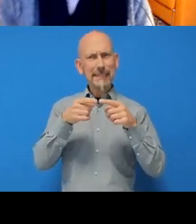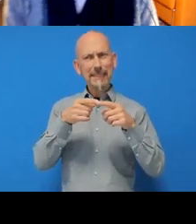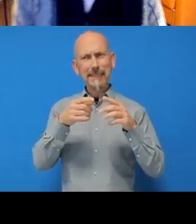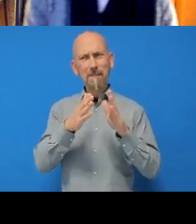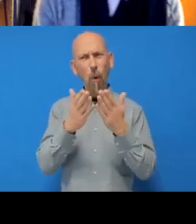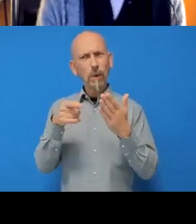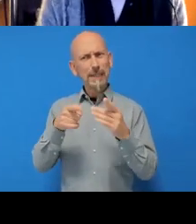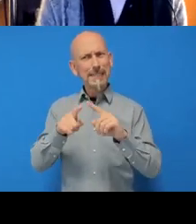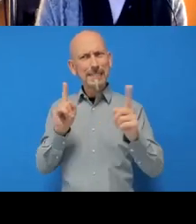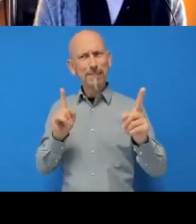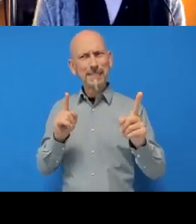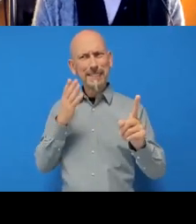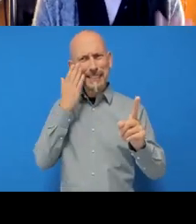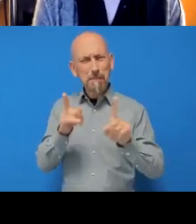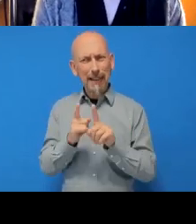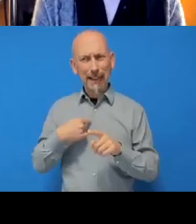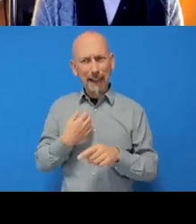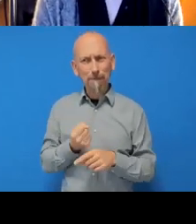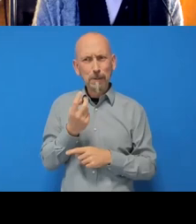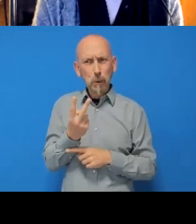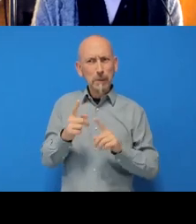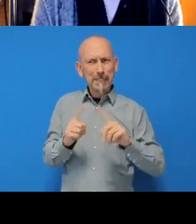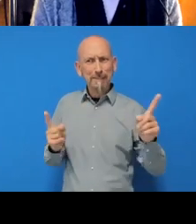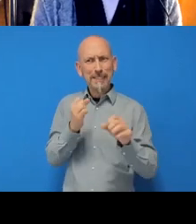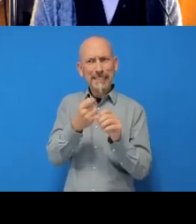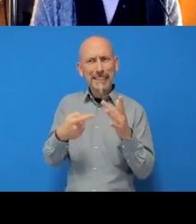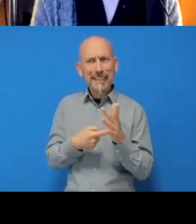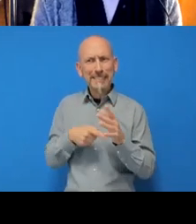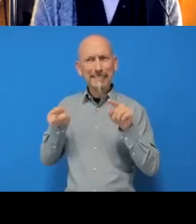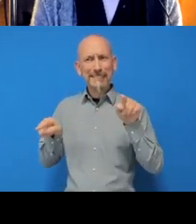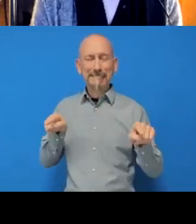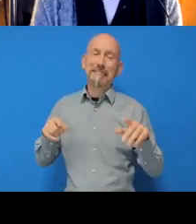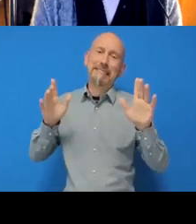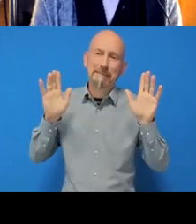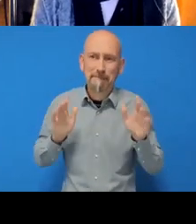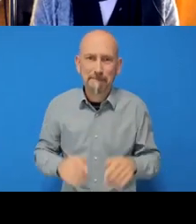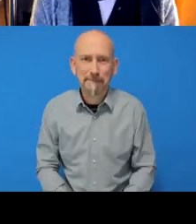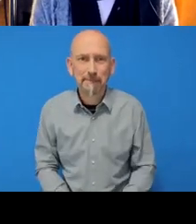I know that it works, though. So that's one option.